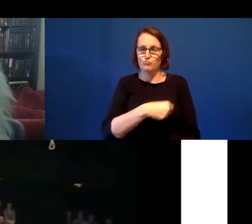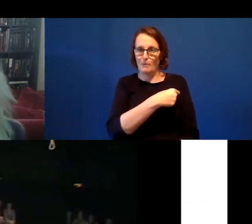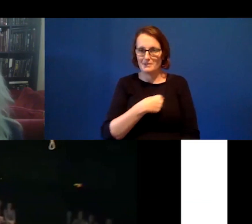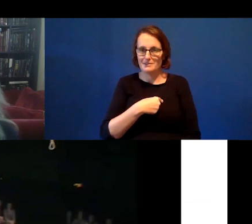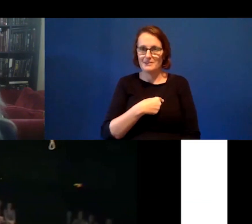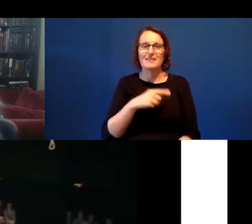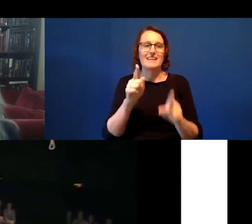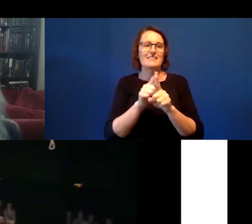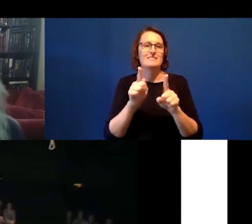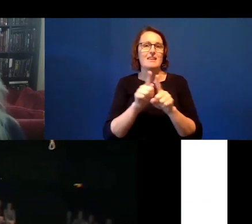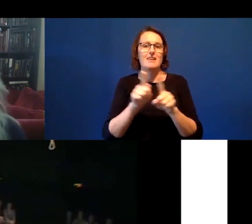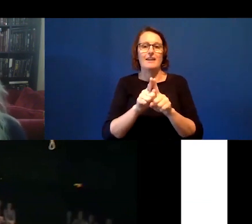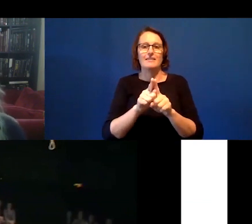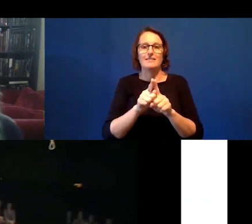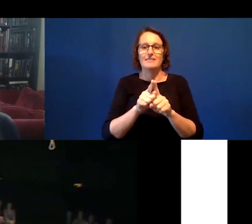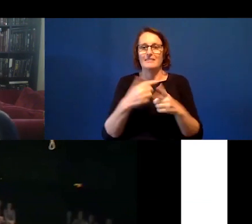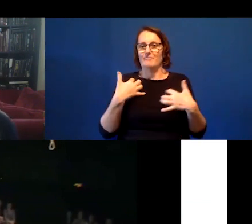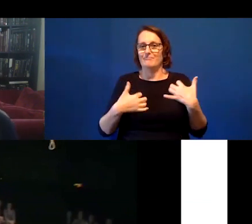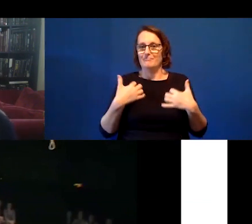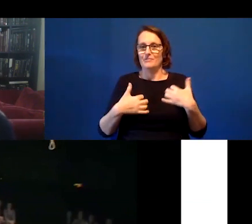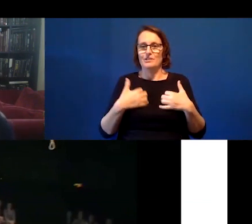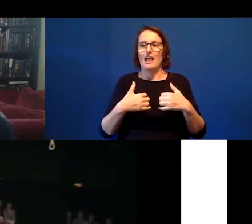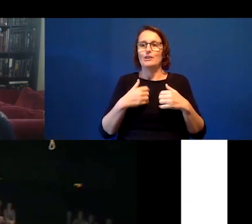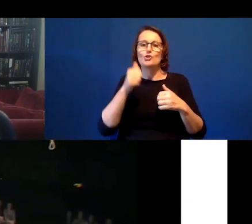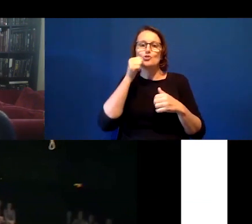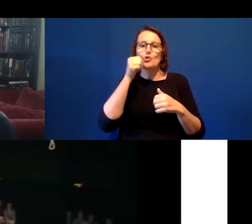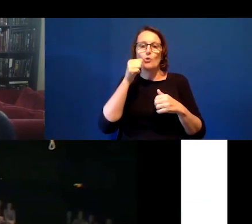like the excitement of going up and down a slide over and over again.